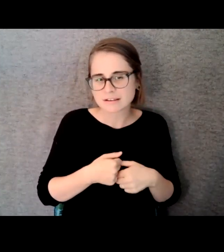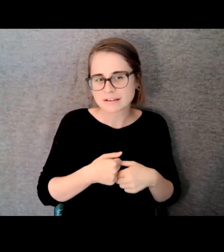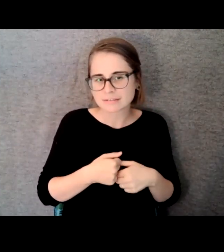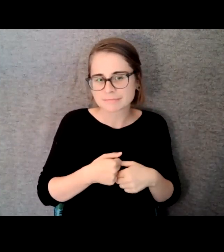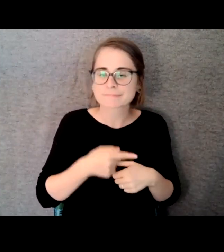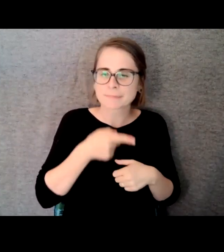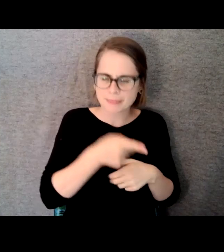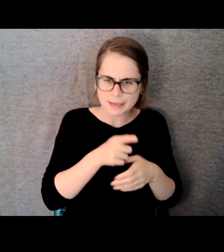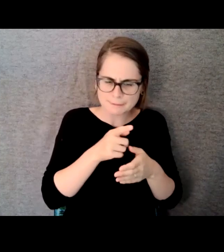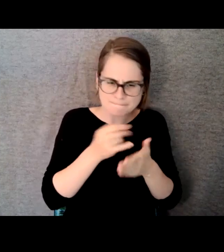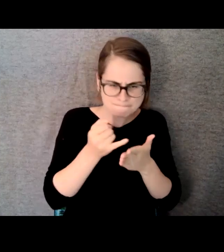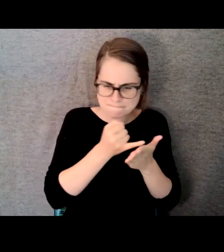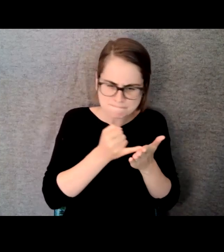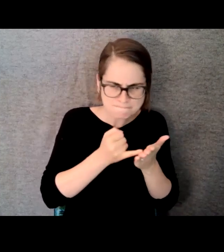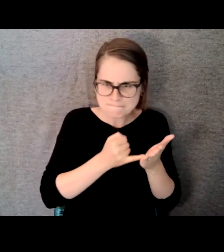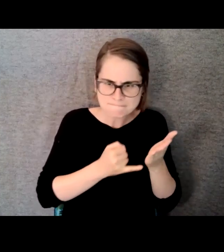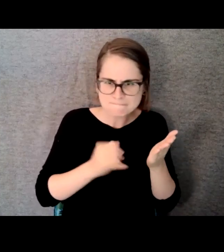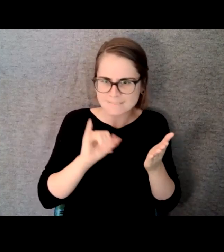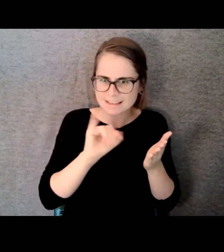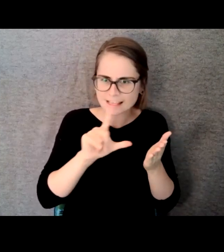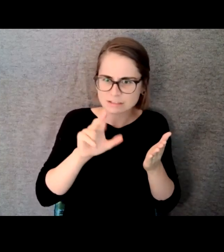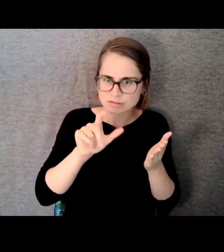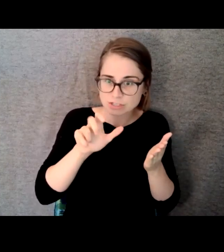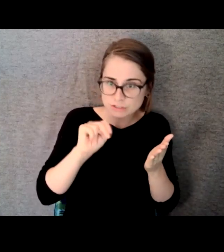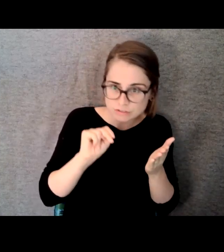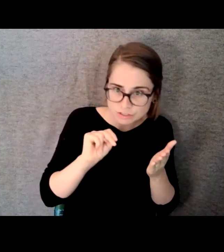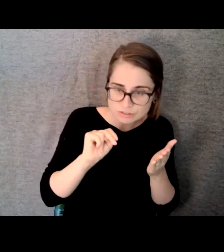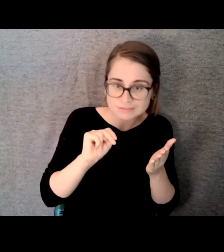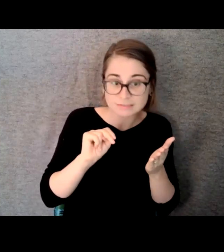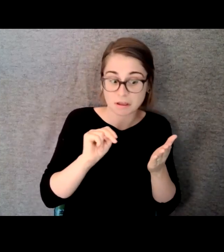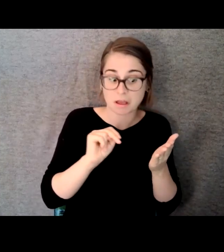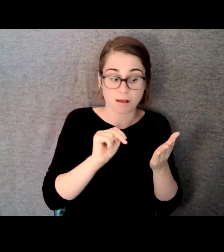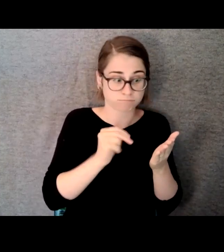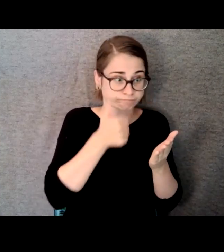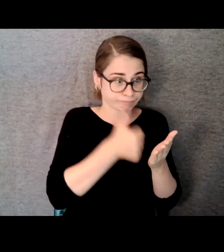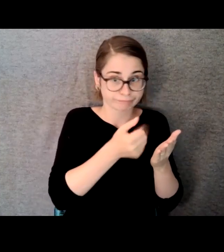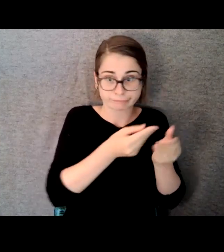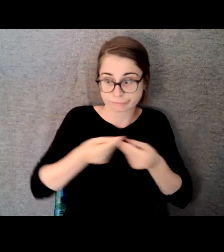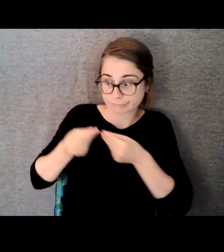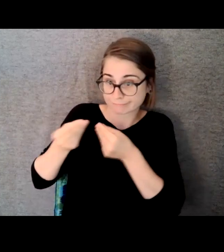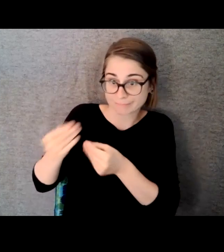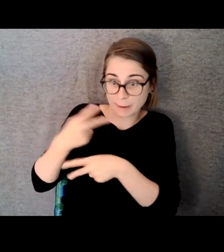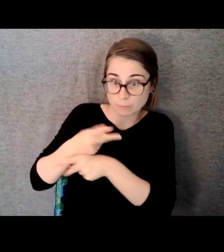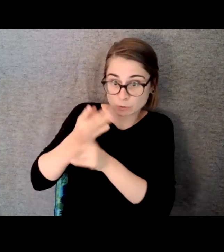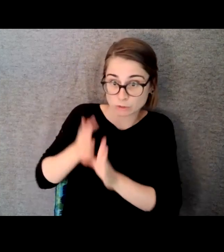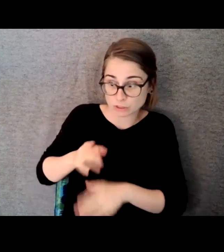that the producer is now shopping to a variety of content providers, and getting positive